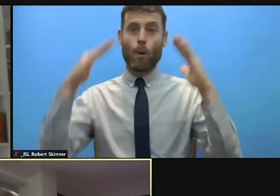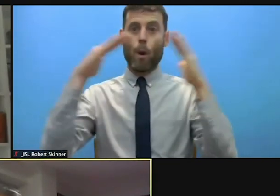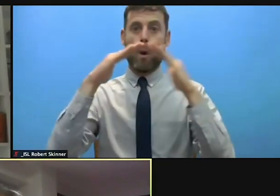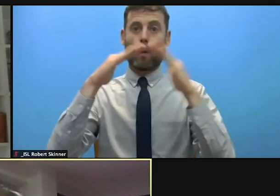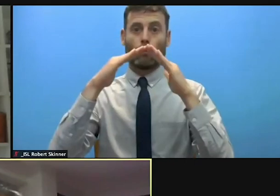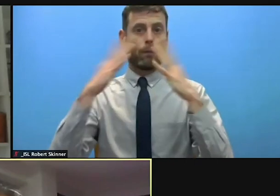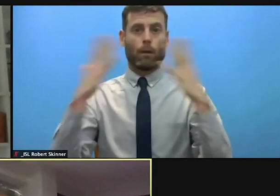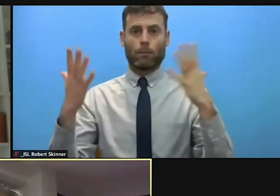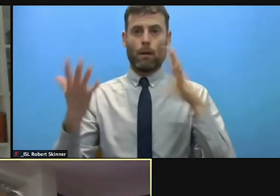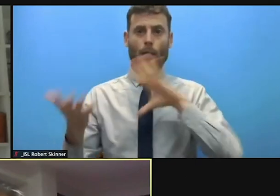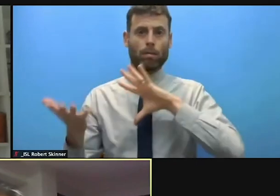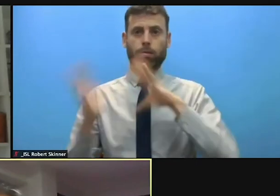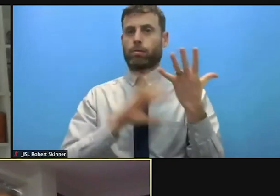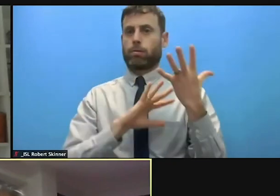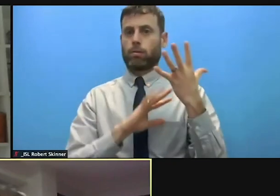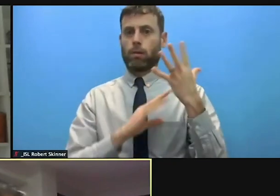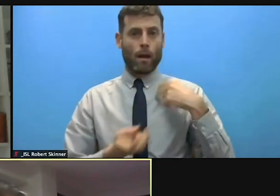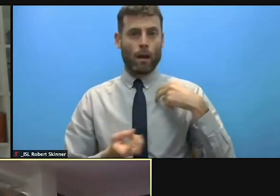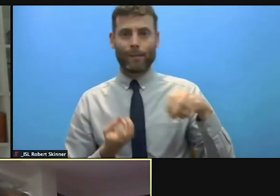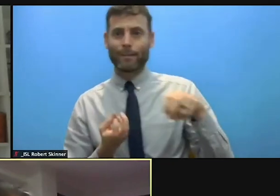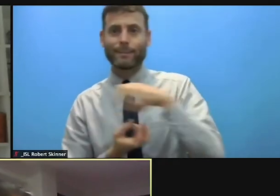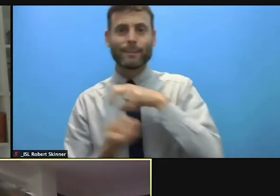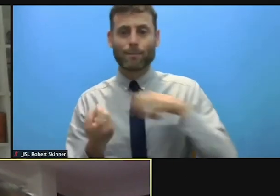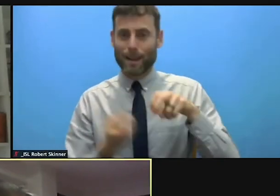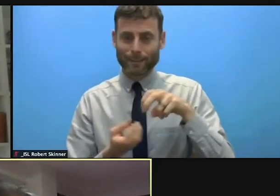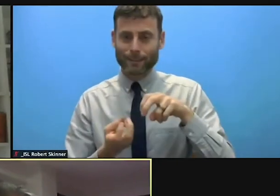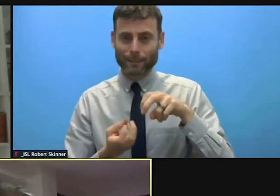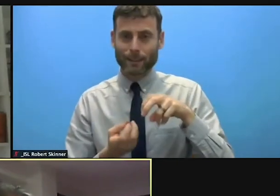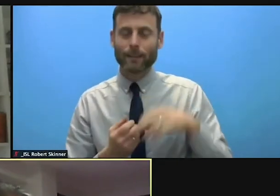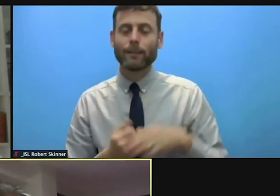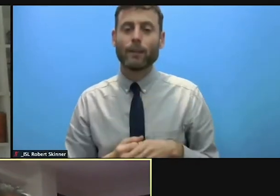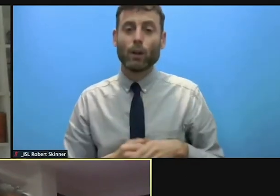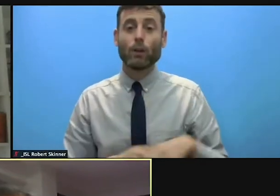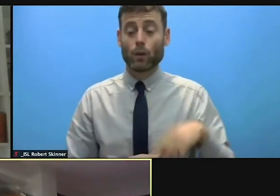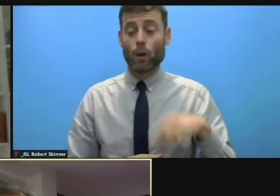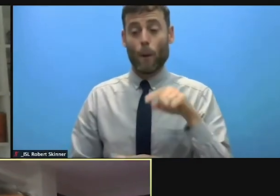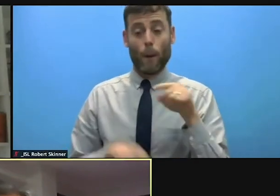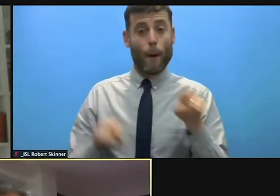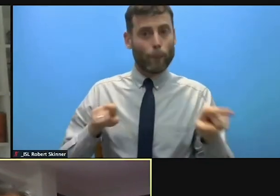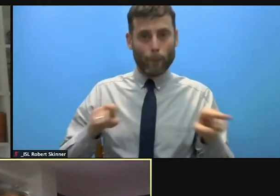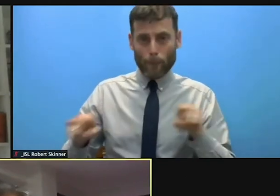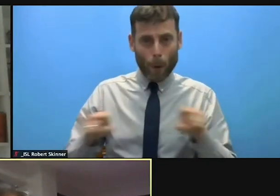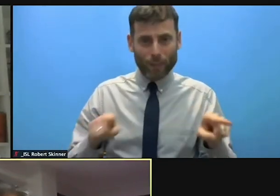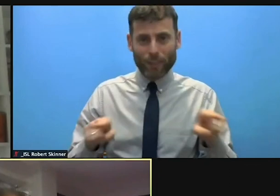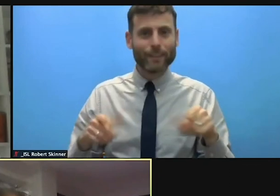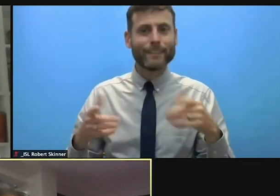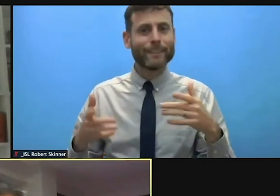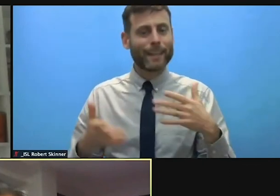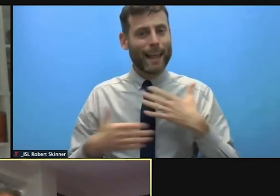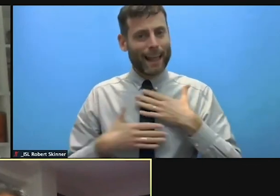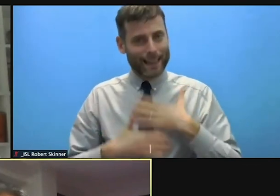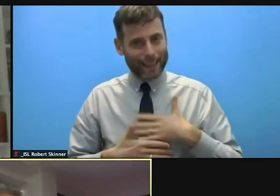in lost policies and as well as funding. Now, understanding and responding to